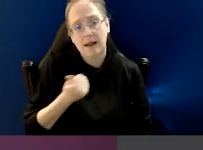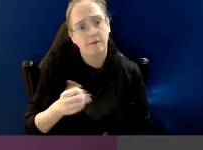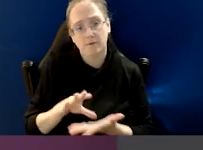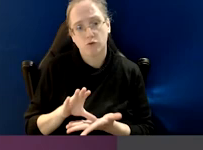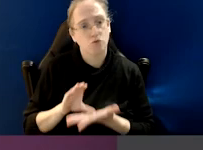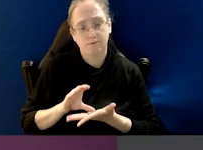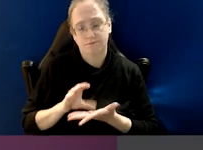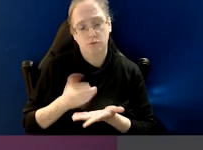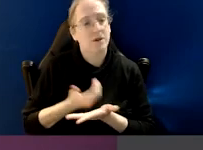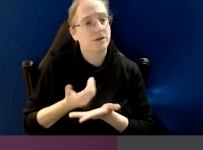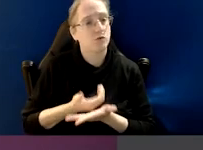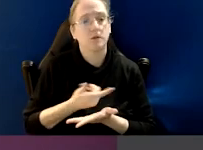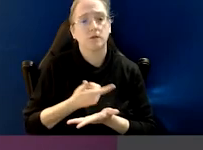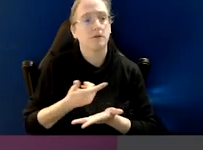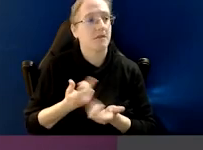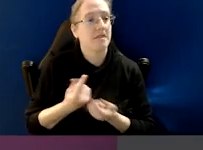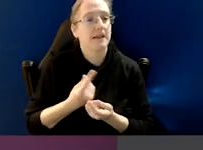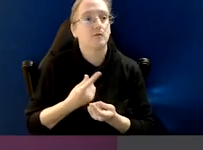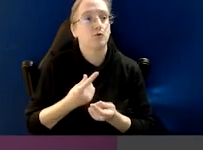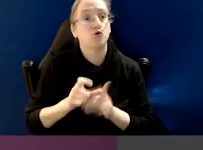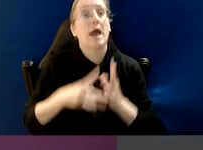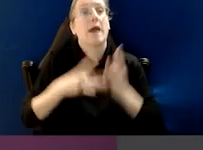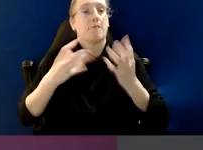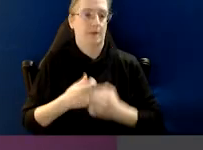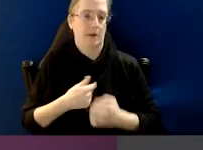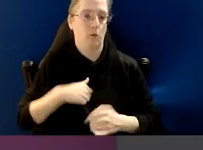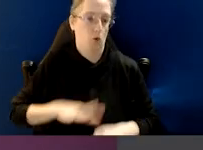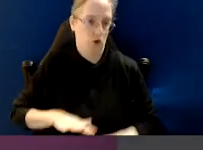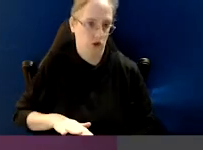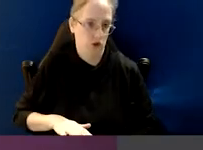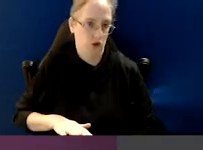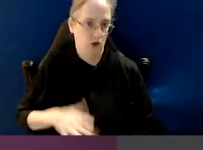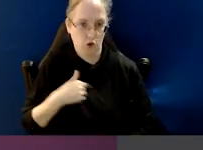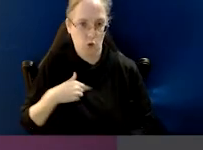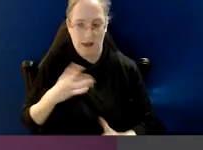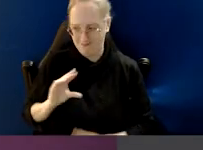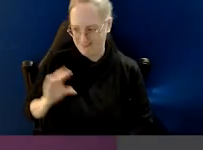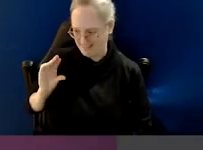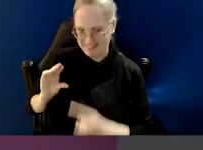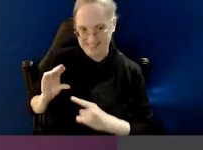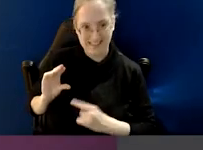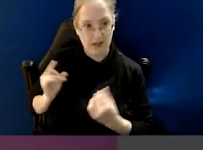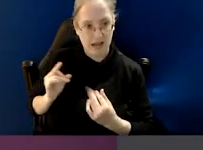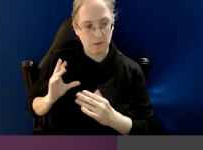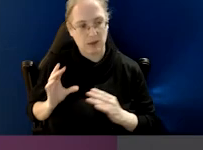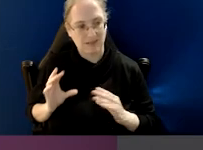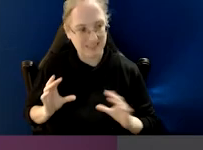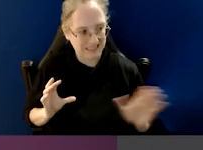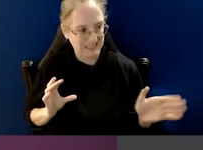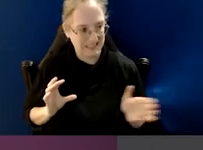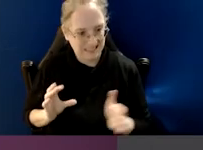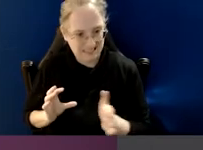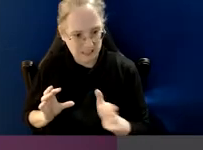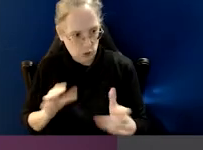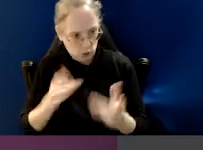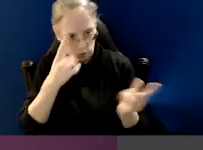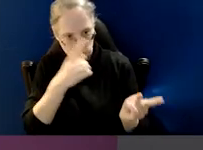we wanted, to do everything we always want. So we have to be judicious, we have to use our discretions,